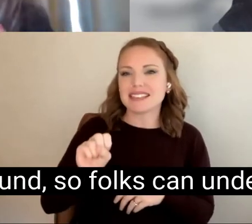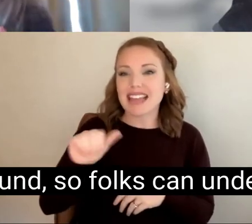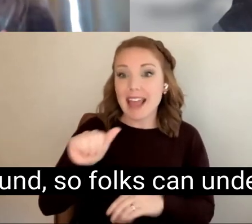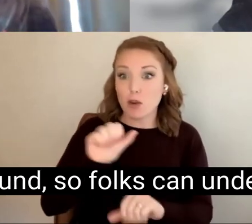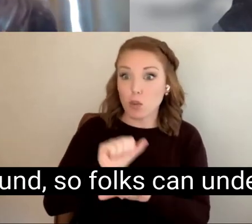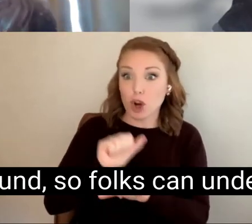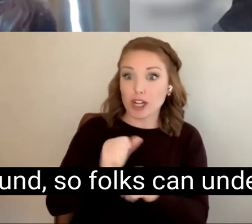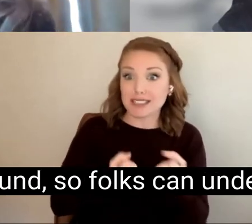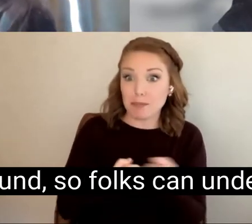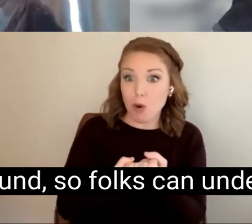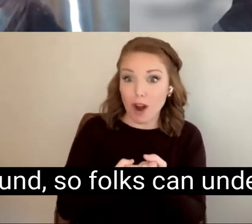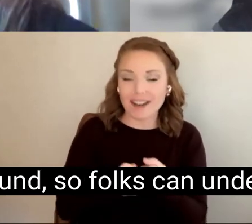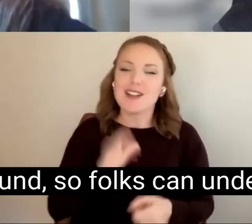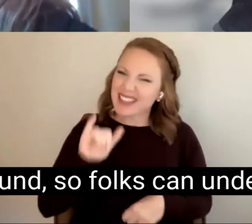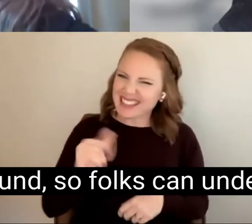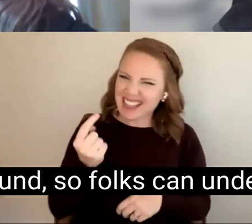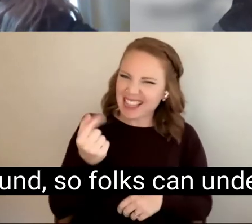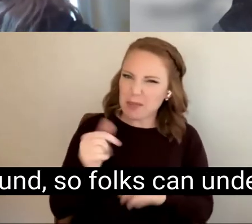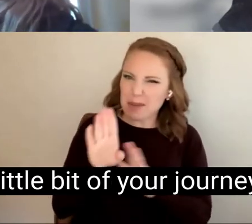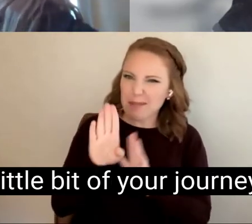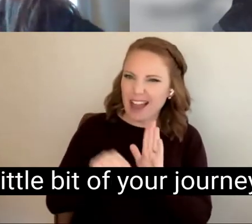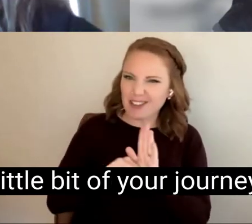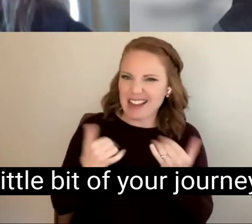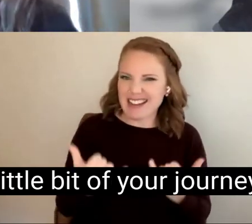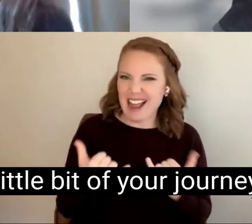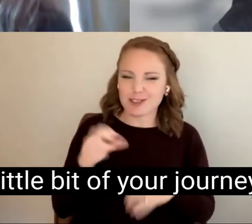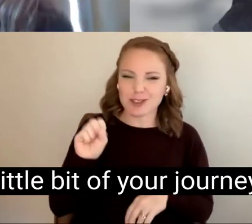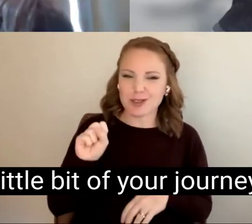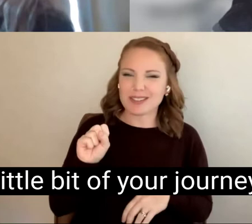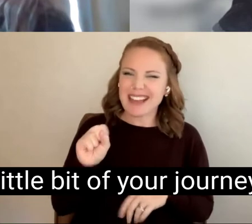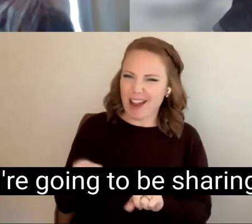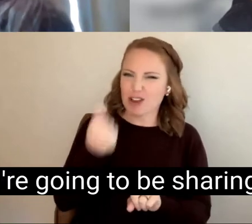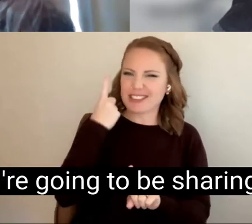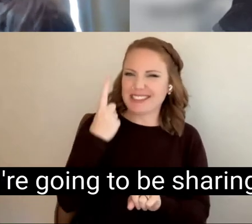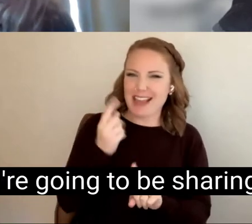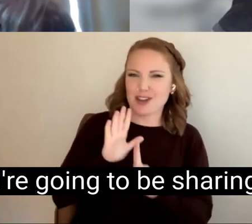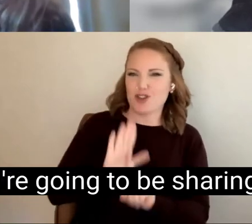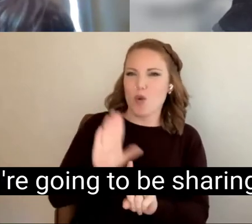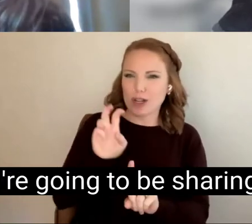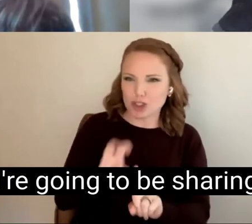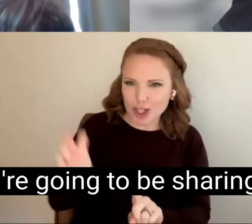background, so folks can understand a little bit of your journey. I know you're going to be sharing more with